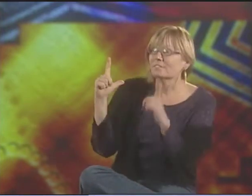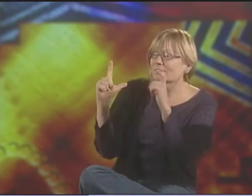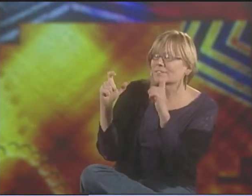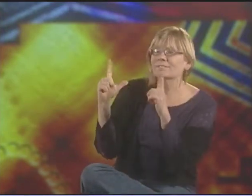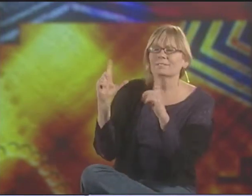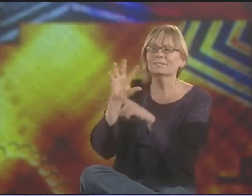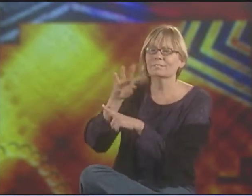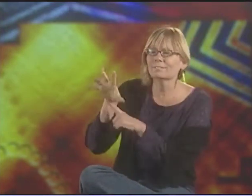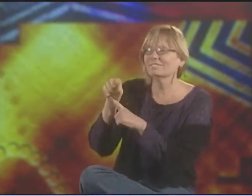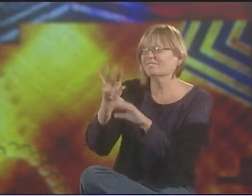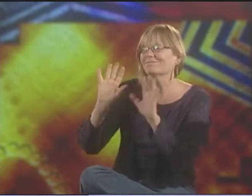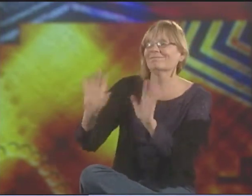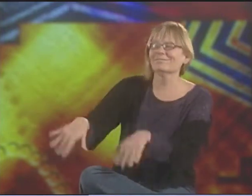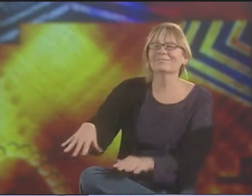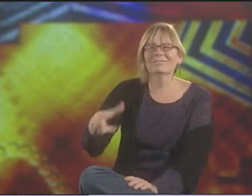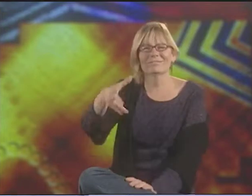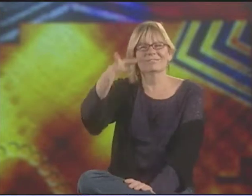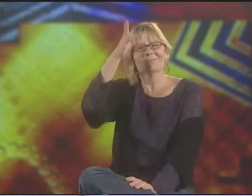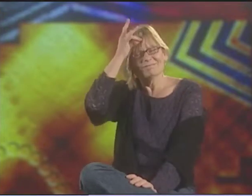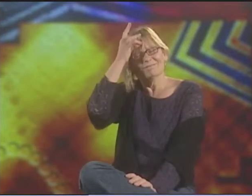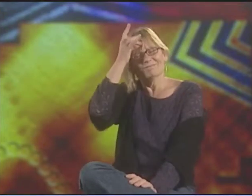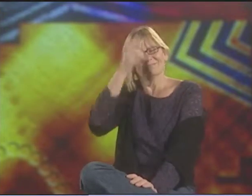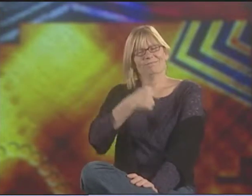THE IMAGES THAT THEY PUT FORTH. IT'S A PHOTOGRAPH.